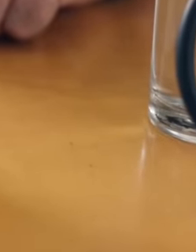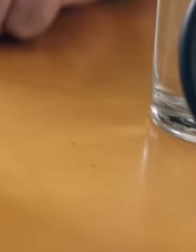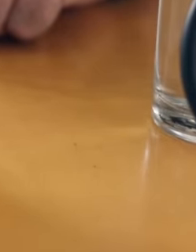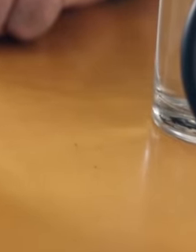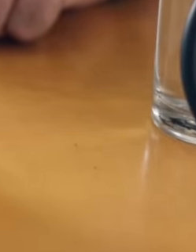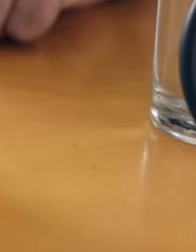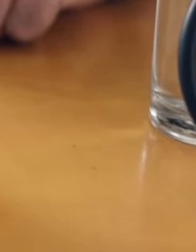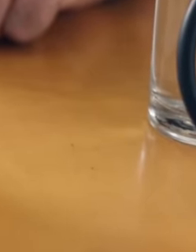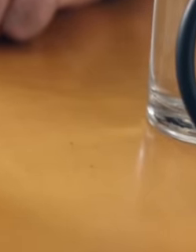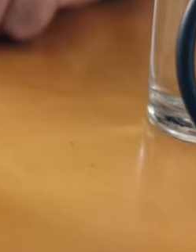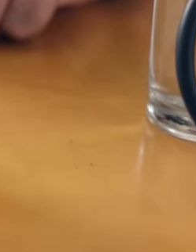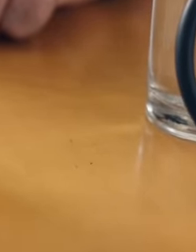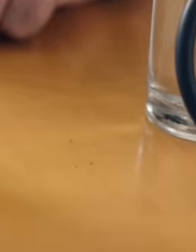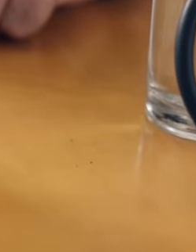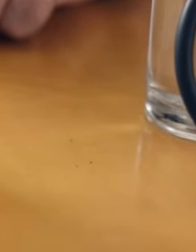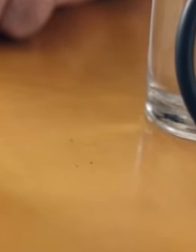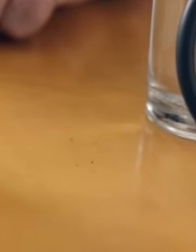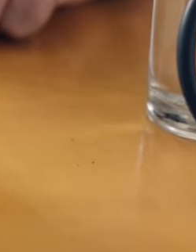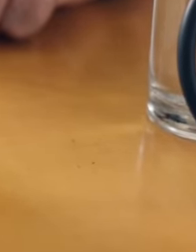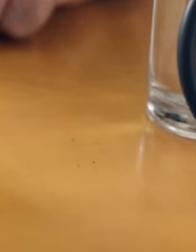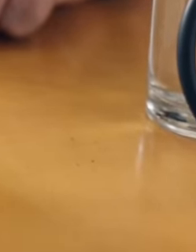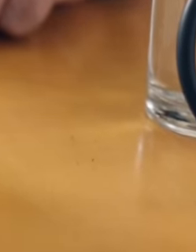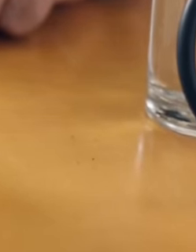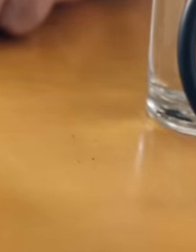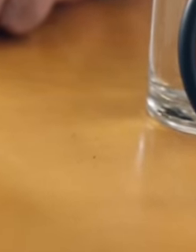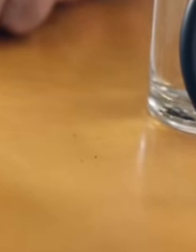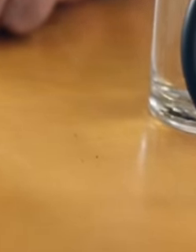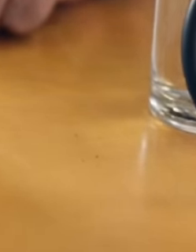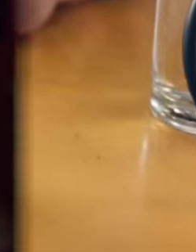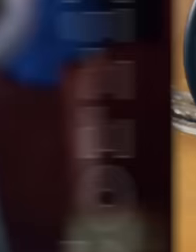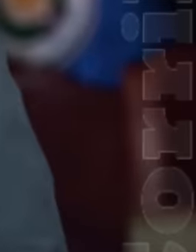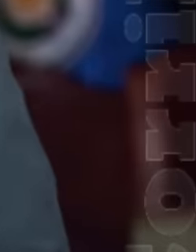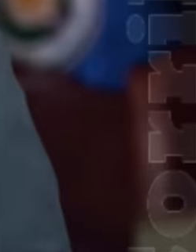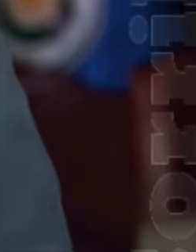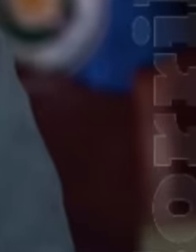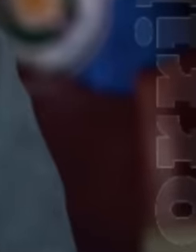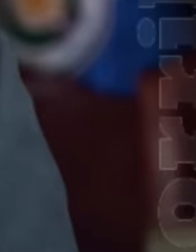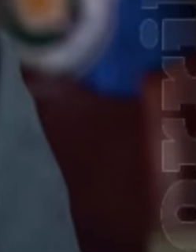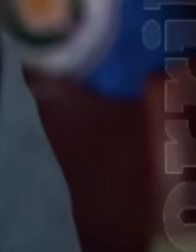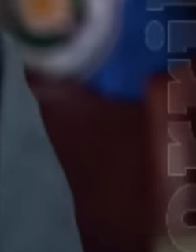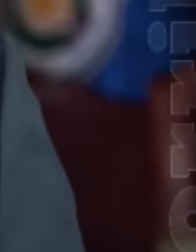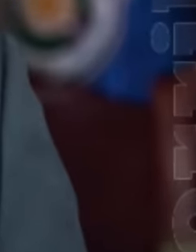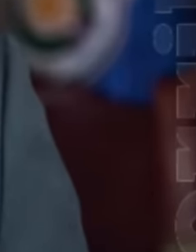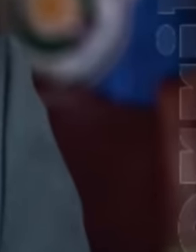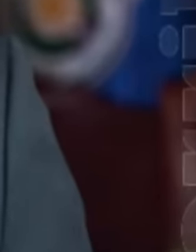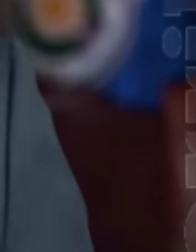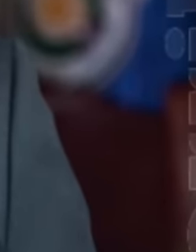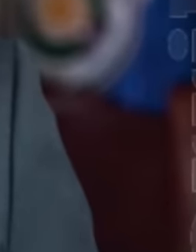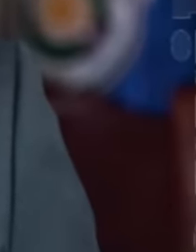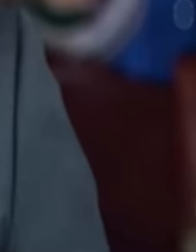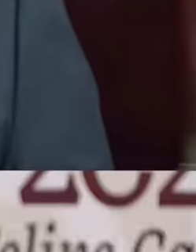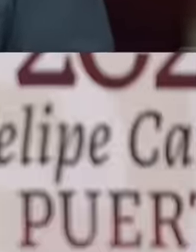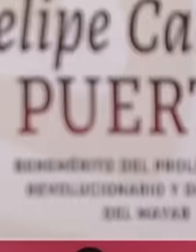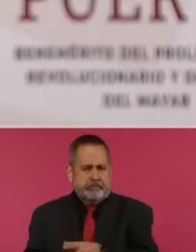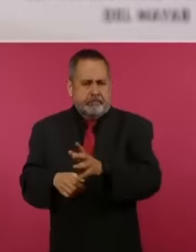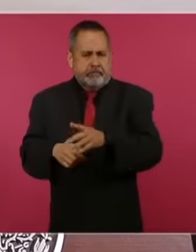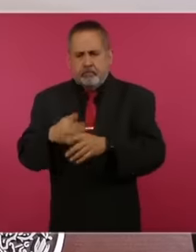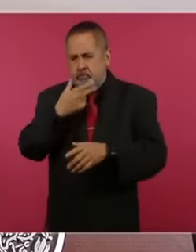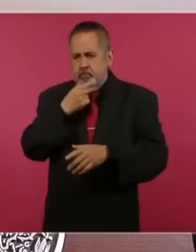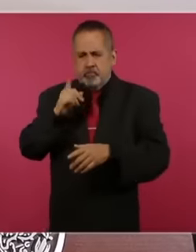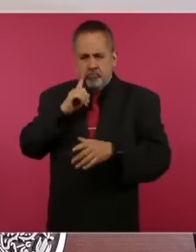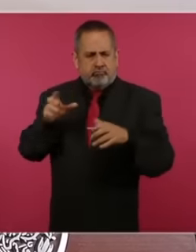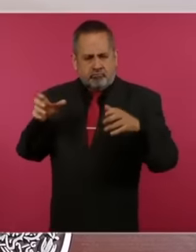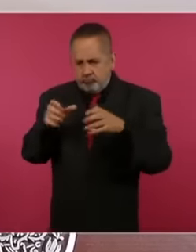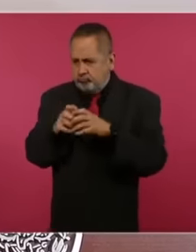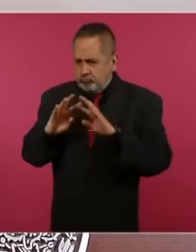Jorge glass allegedly sent through the former Colombian president Ernesto Samper. He also commented that he will investigate whether